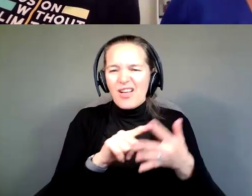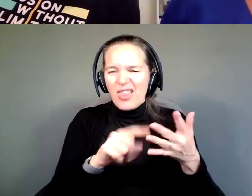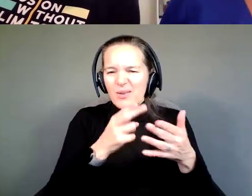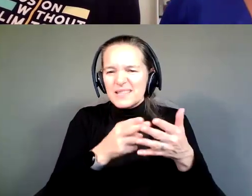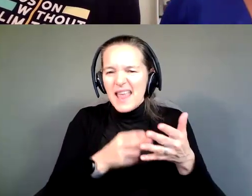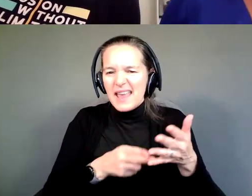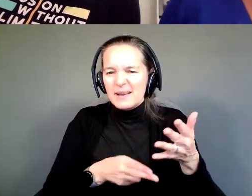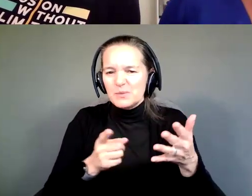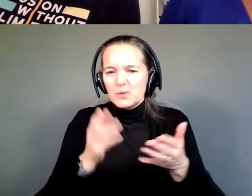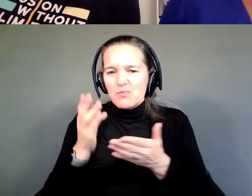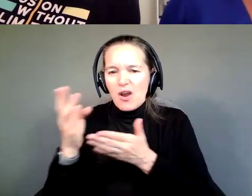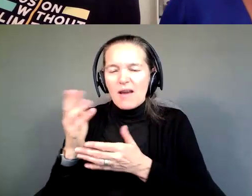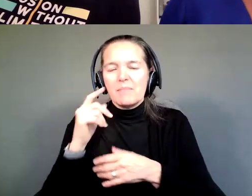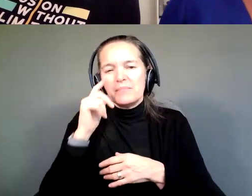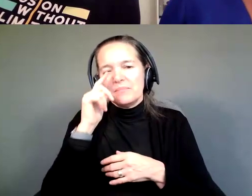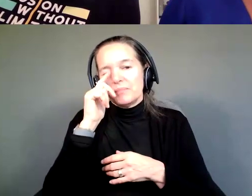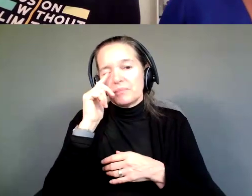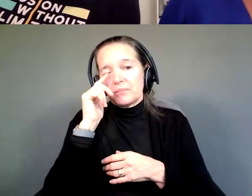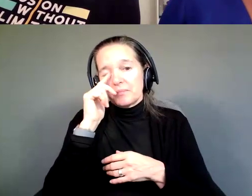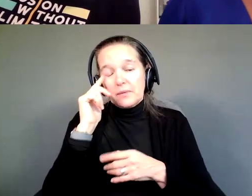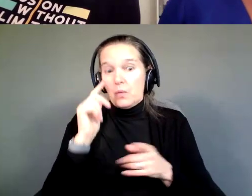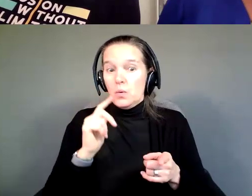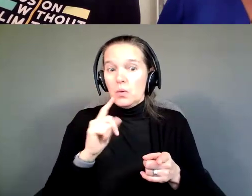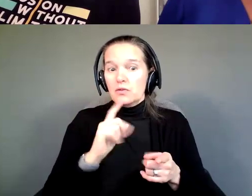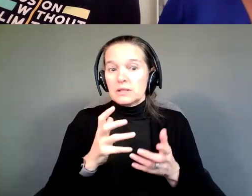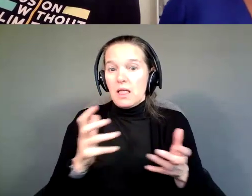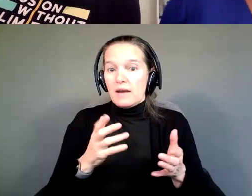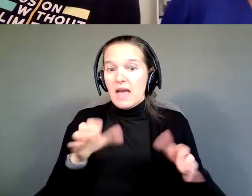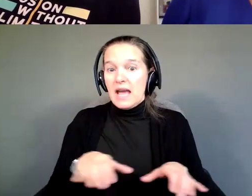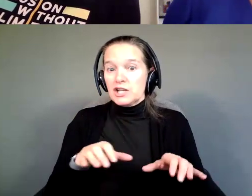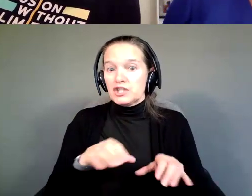So, there is a lot of action happening in the chat.